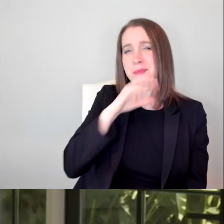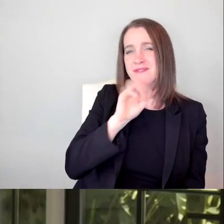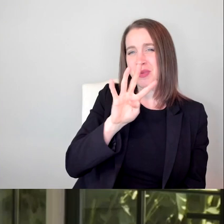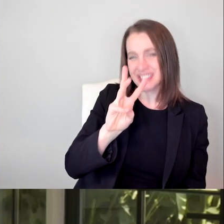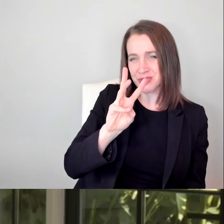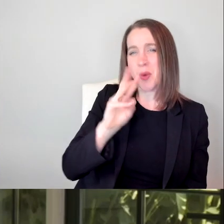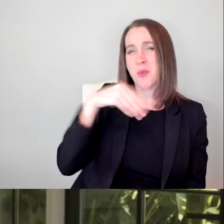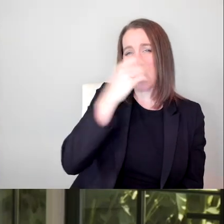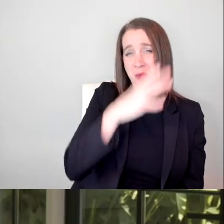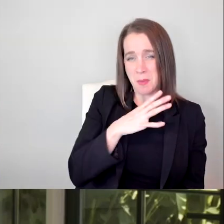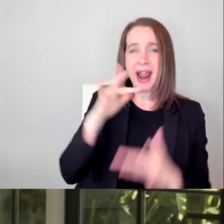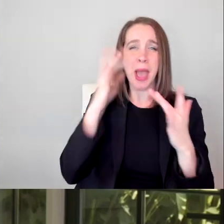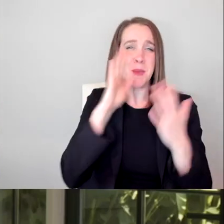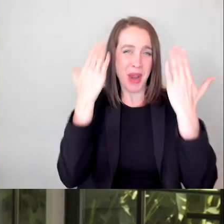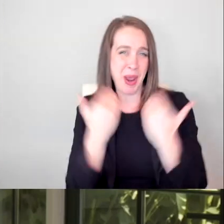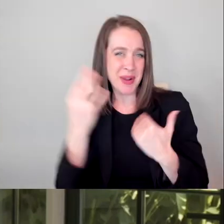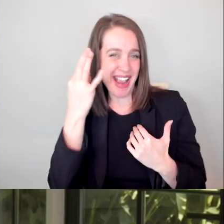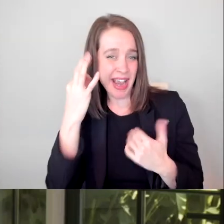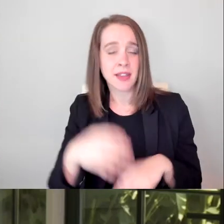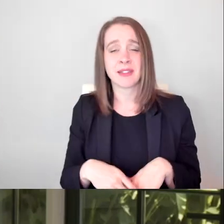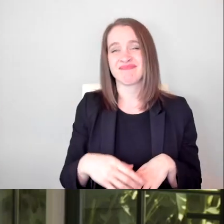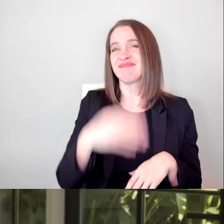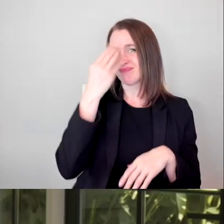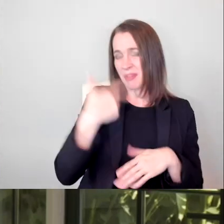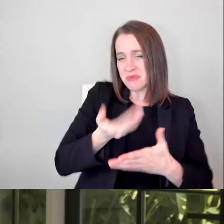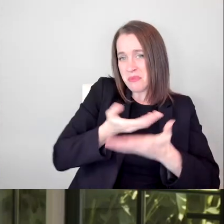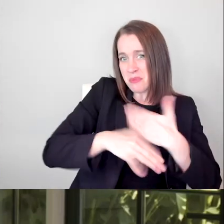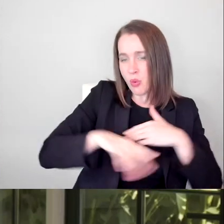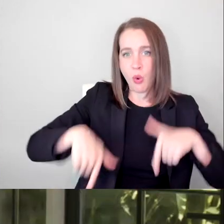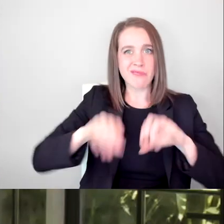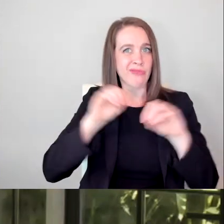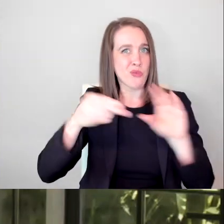I was born with an undiagnosed muscular myopathy.